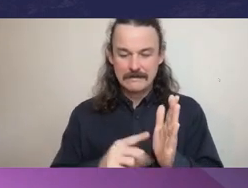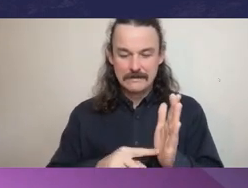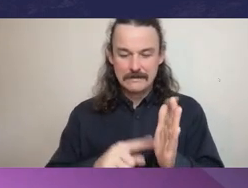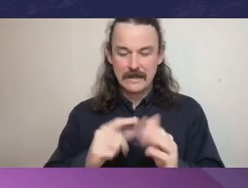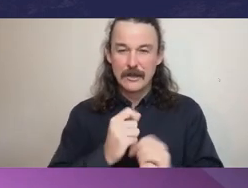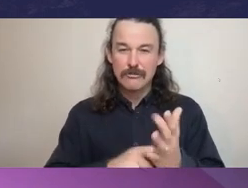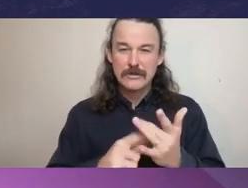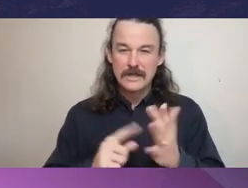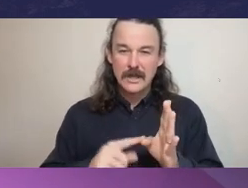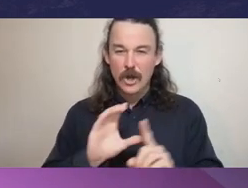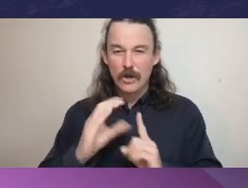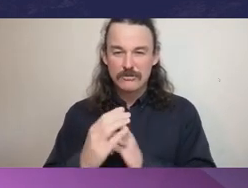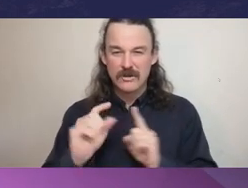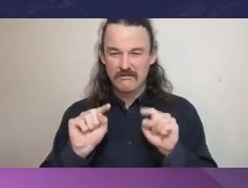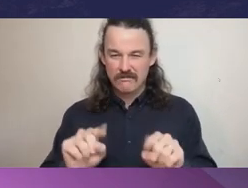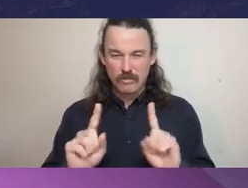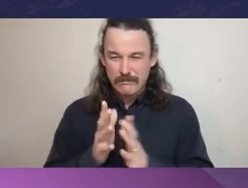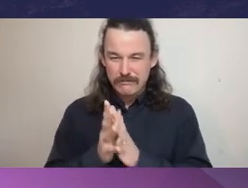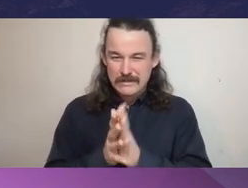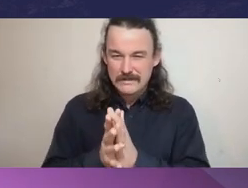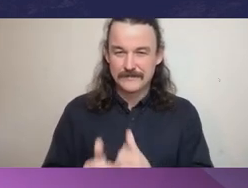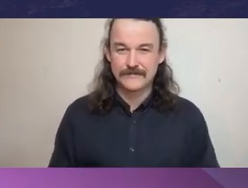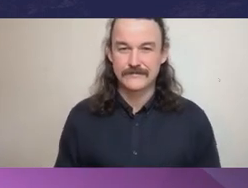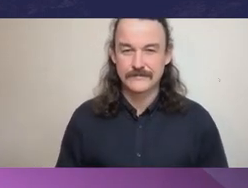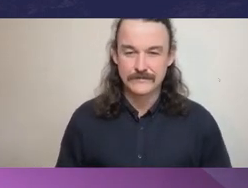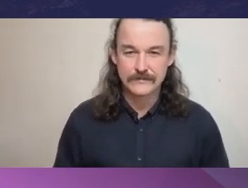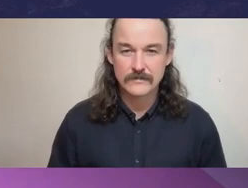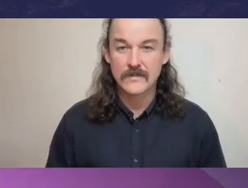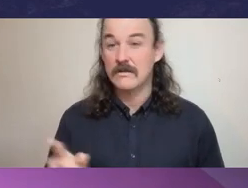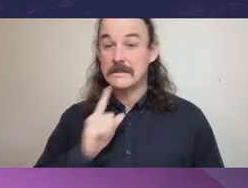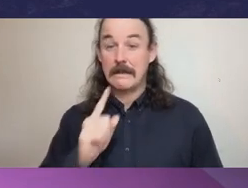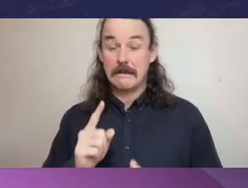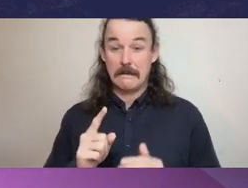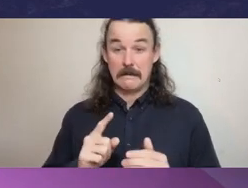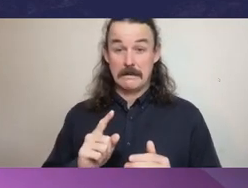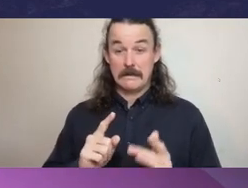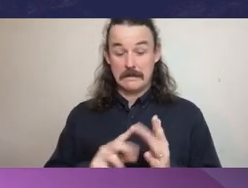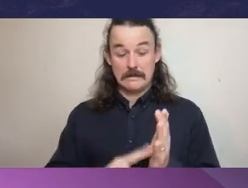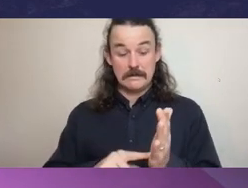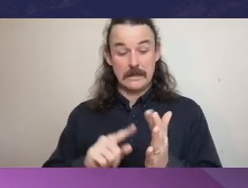Ombudsman Glass: Already you mentioned that integrity is about doing the right thing. So, I mean, a positive integrity culture is one that embeds